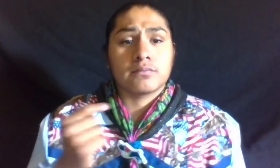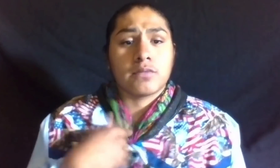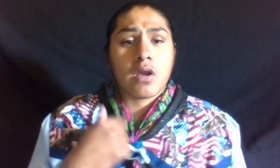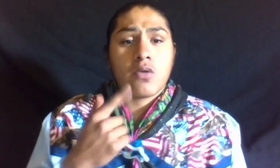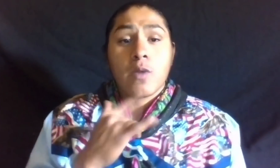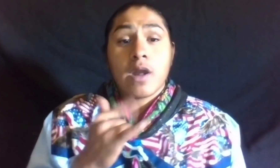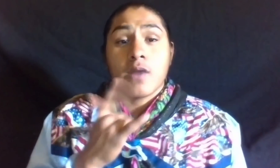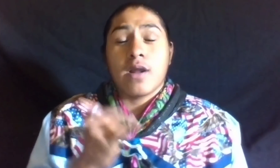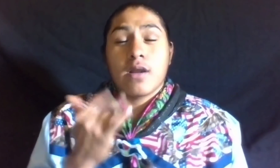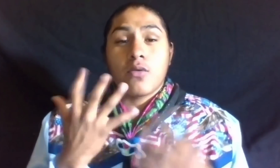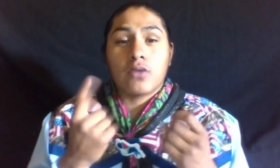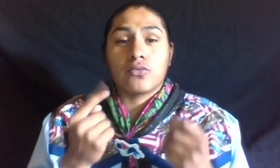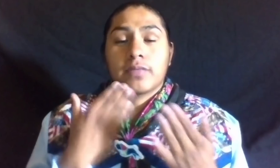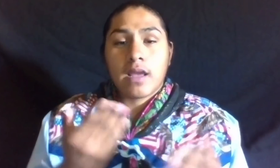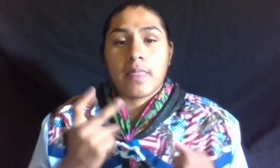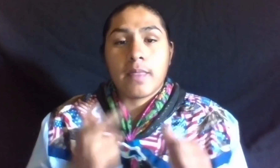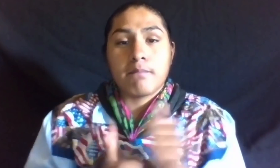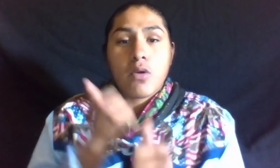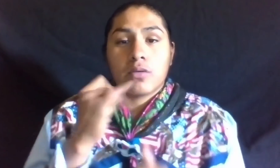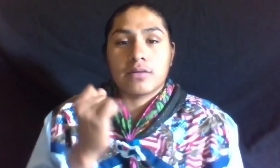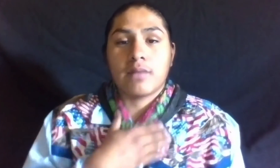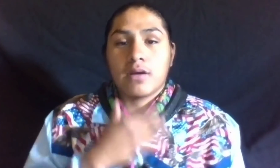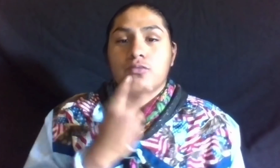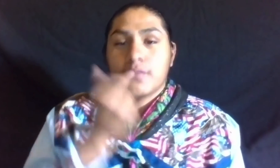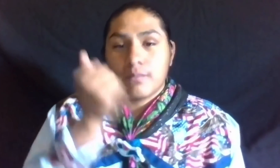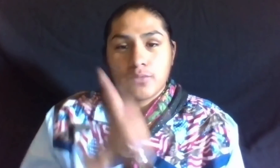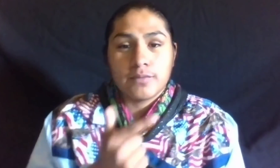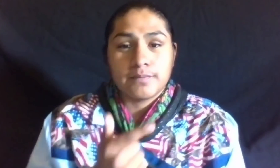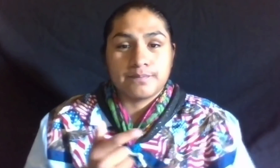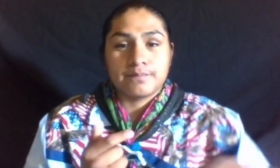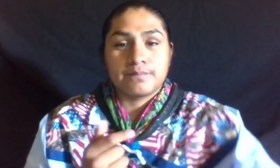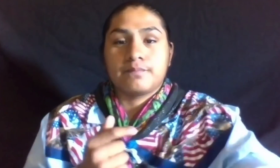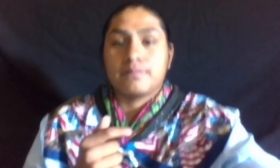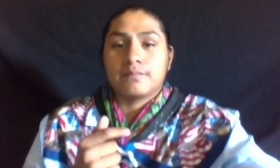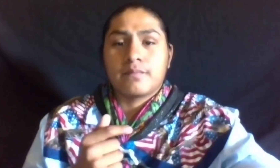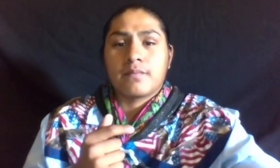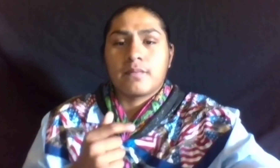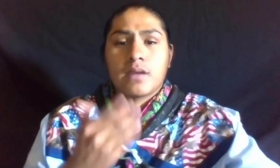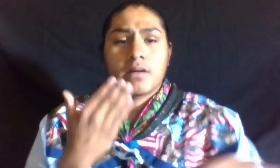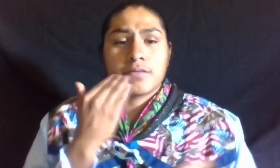THE PERSON I REALLY WANT TO THANK THE MOST IS MY TWIN BROTHER.